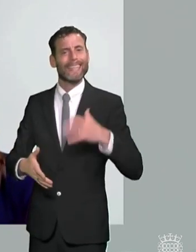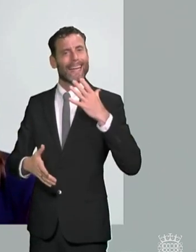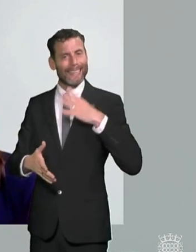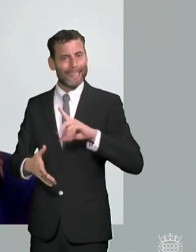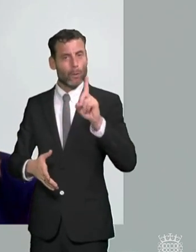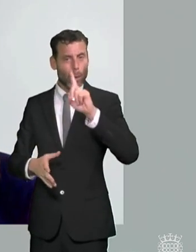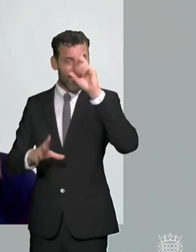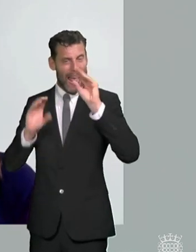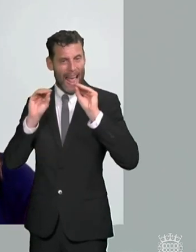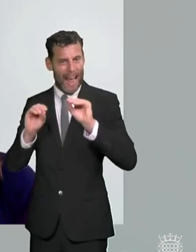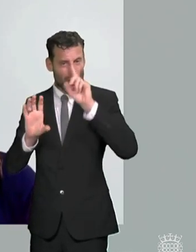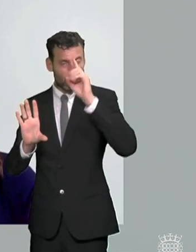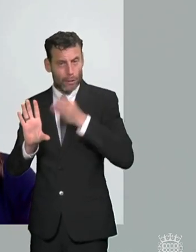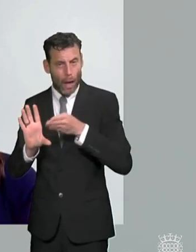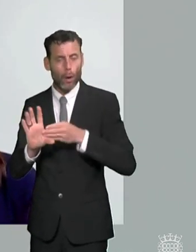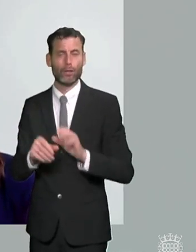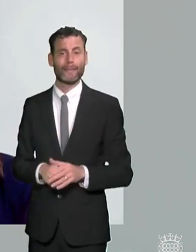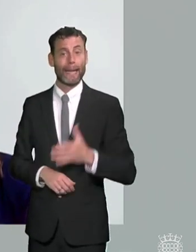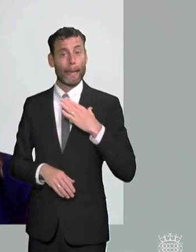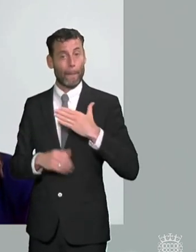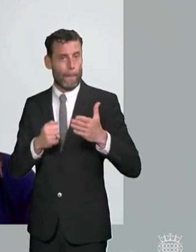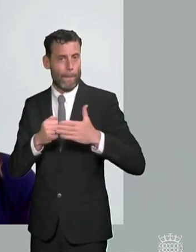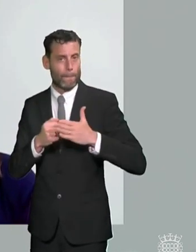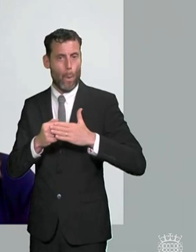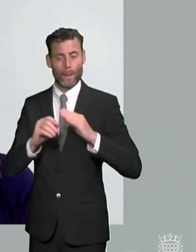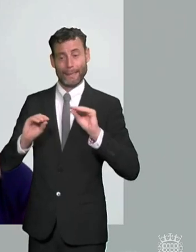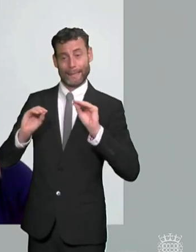from specialist teachers you know when you think about the nature of the children and people whose